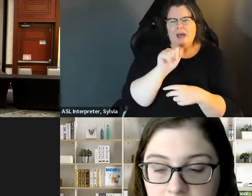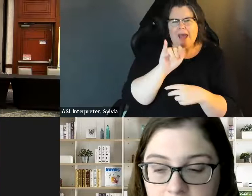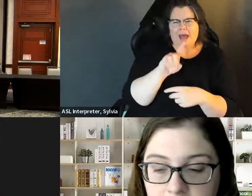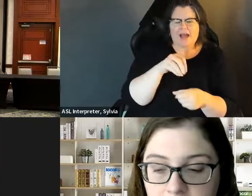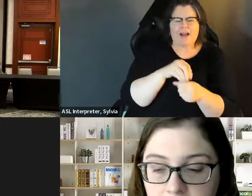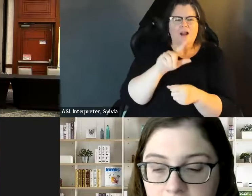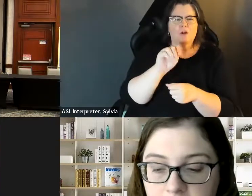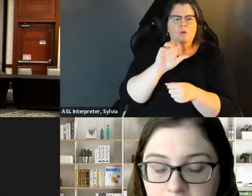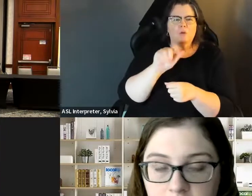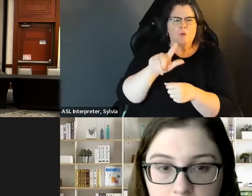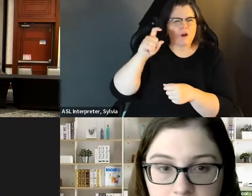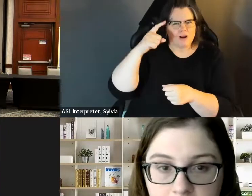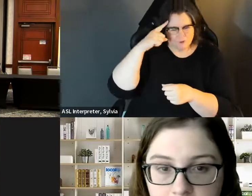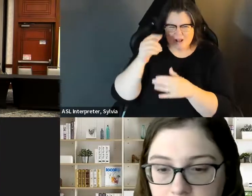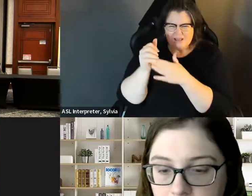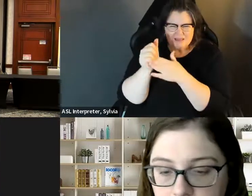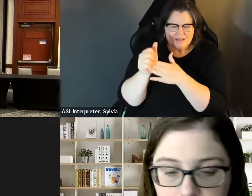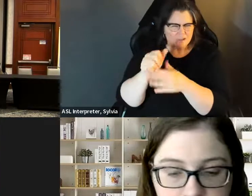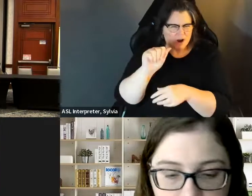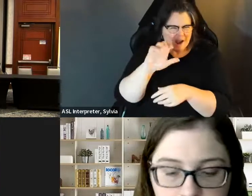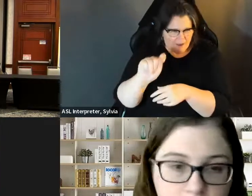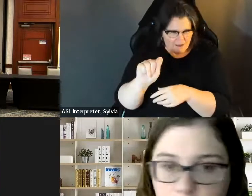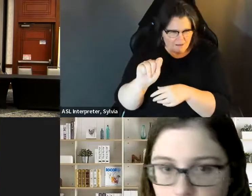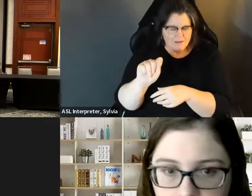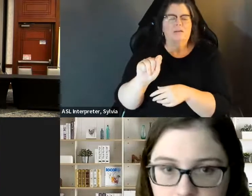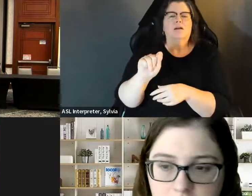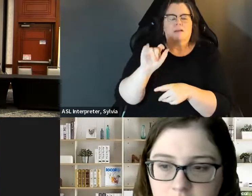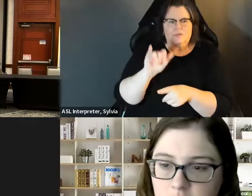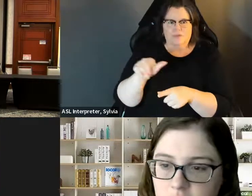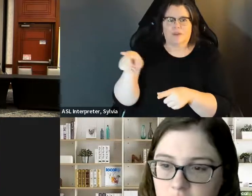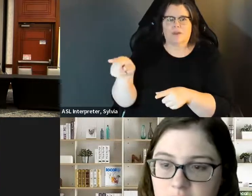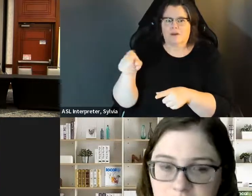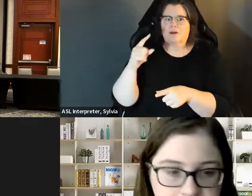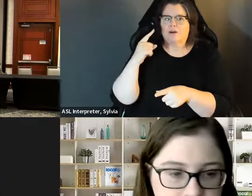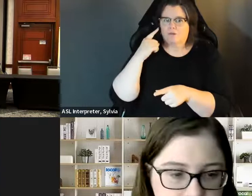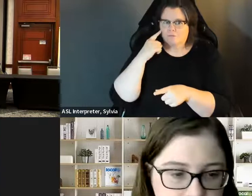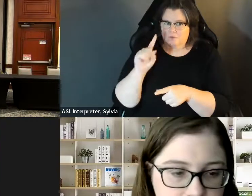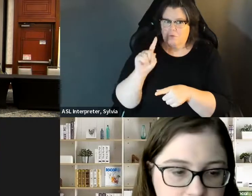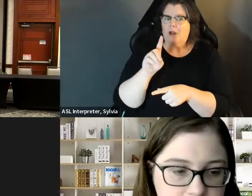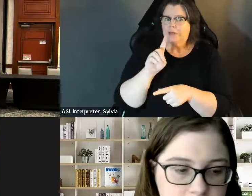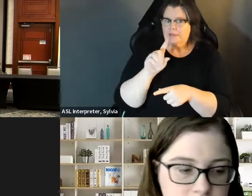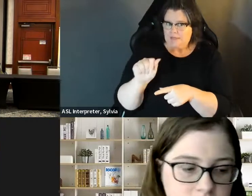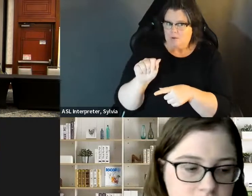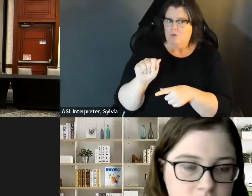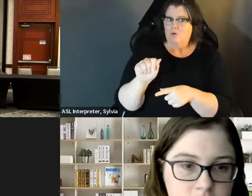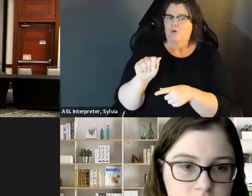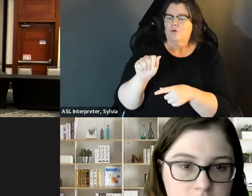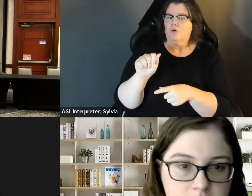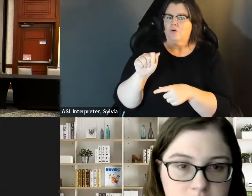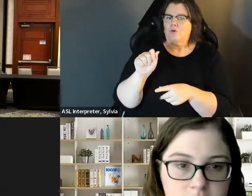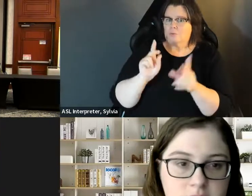the social security issue and S4595 are the aid and local government leadership act which would set up a fund for accommodating